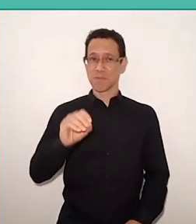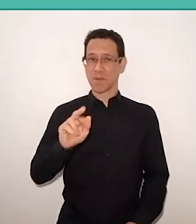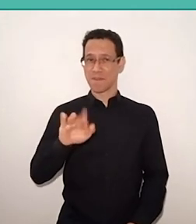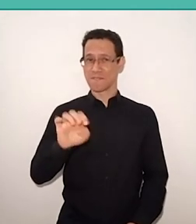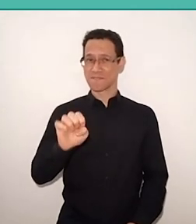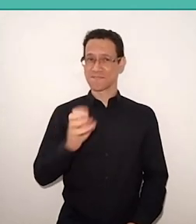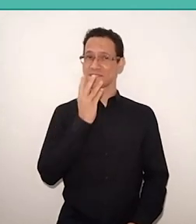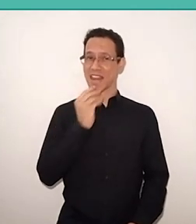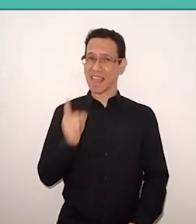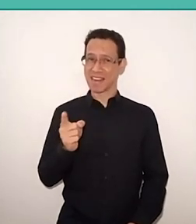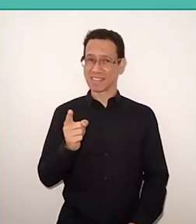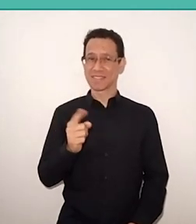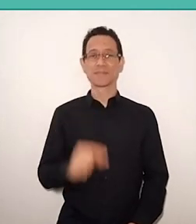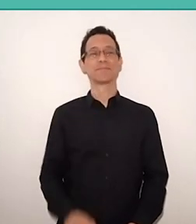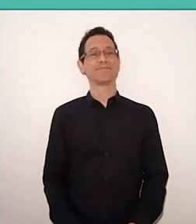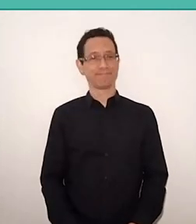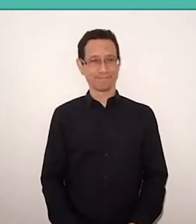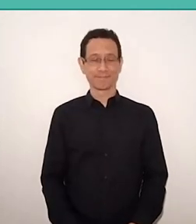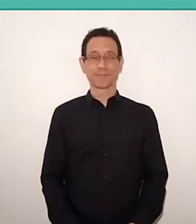First, it's important to say that Paulo Freire,